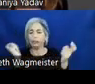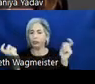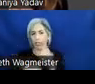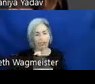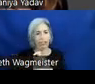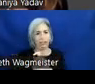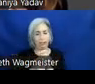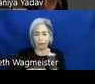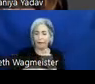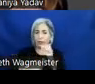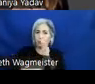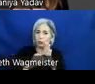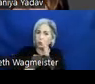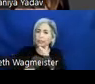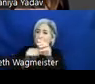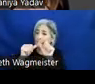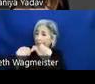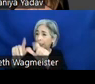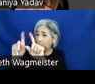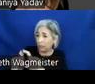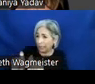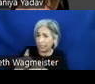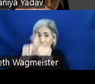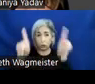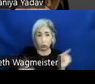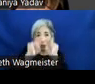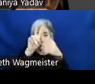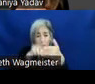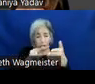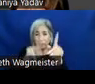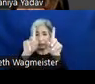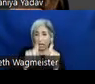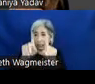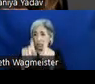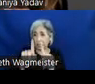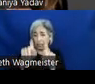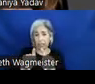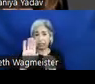continues test, screen readers on our team tests the components and make sure they're aligned with